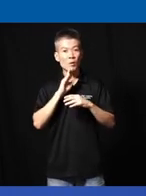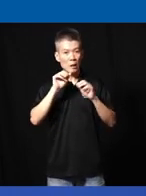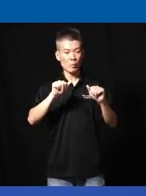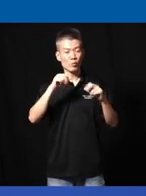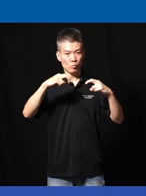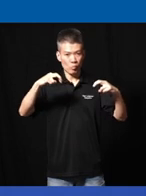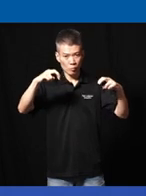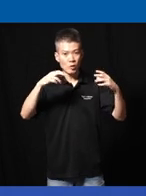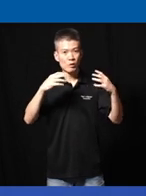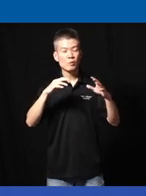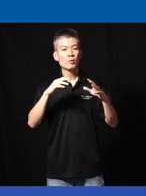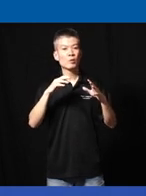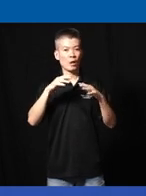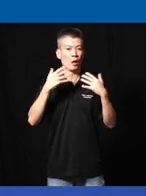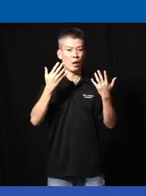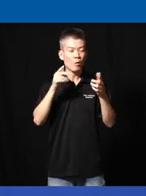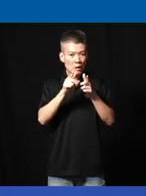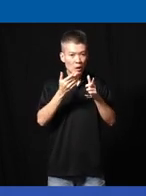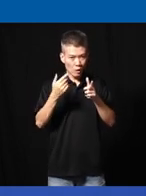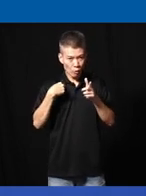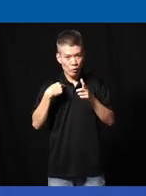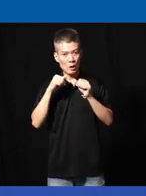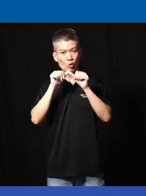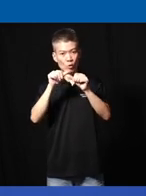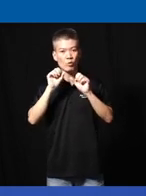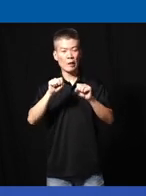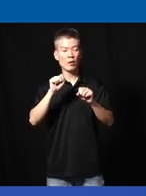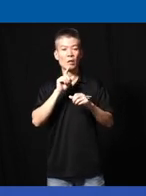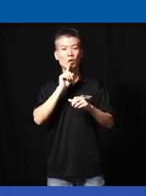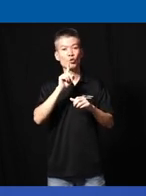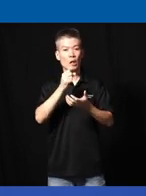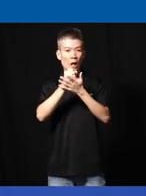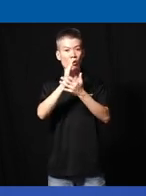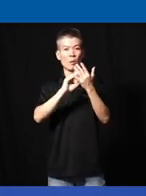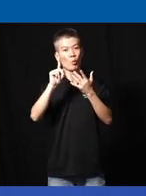sit down and say hey how the little thing that we contribute can actually help somebody along the